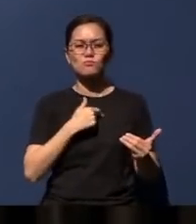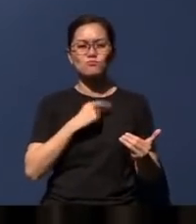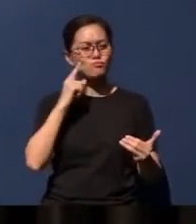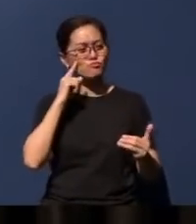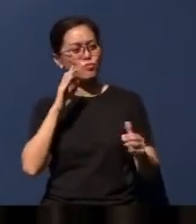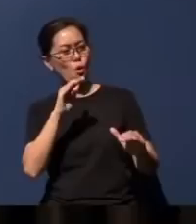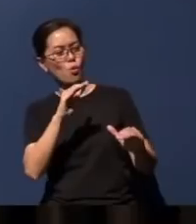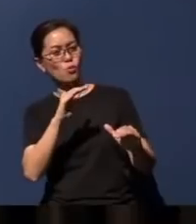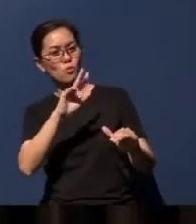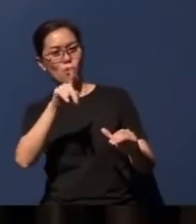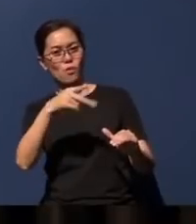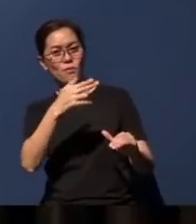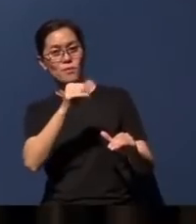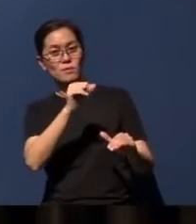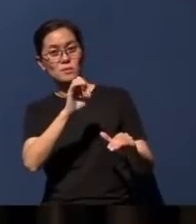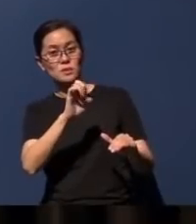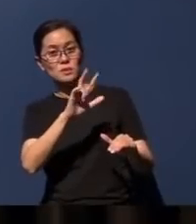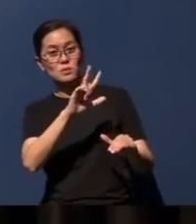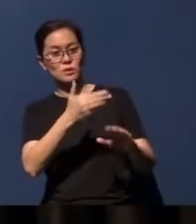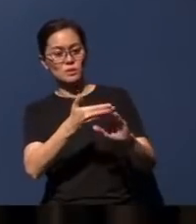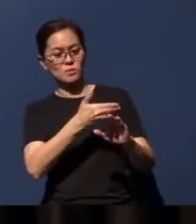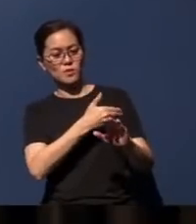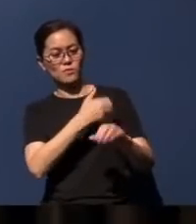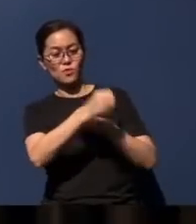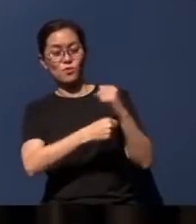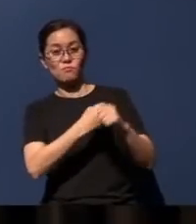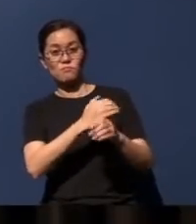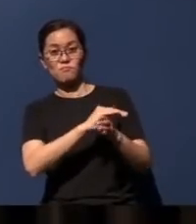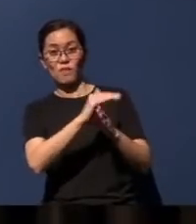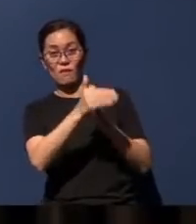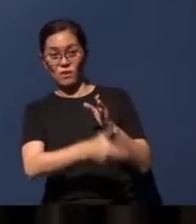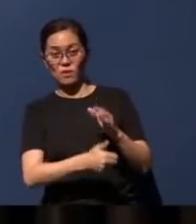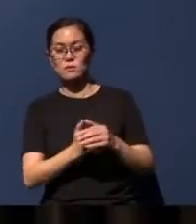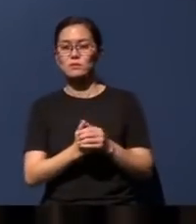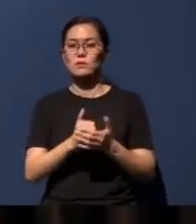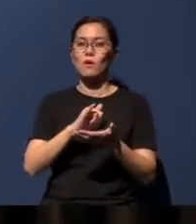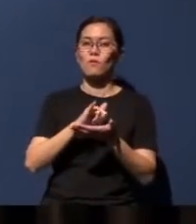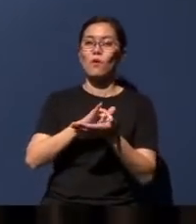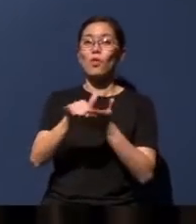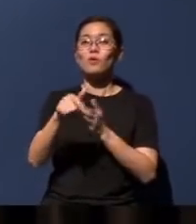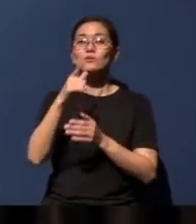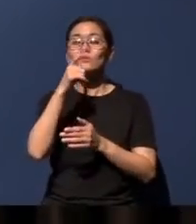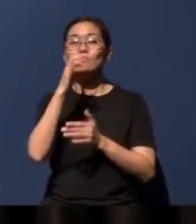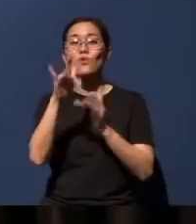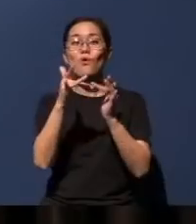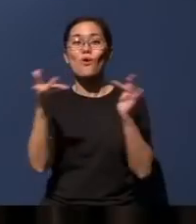to Phase Three before the end of the year. For those of us who are watching online, welcome.